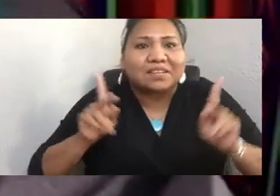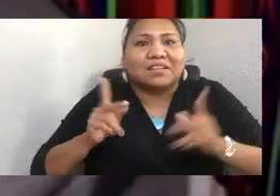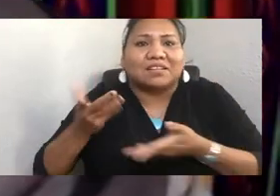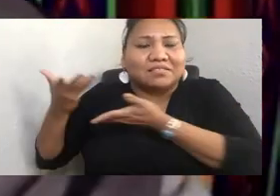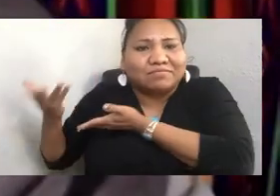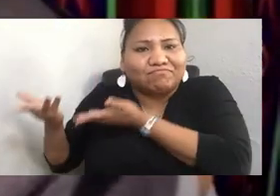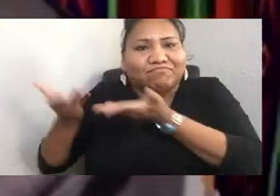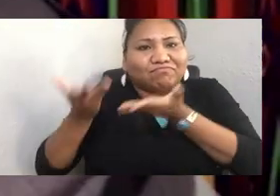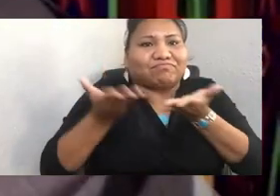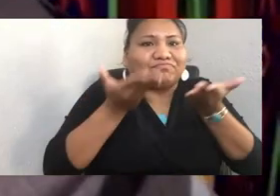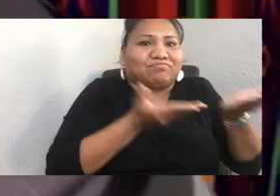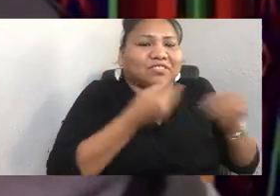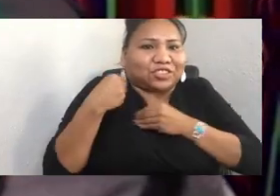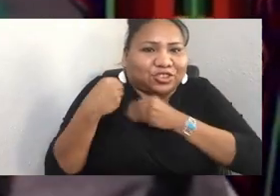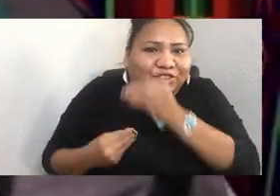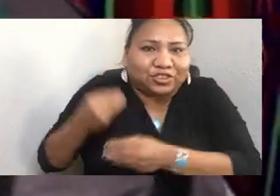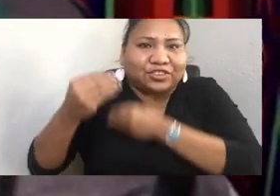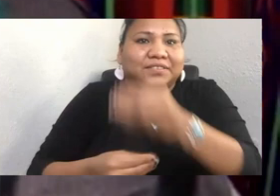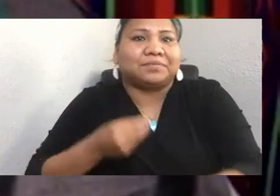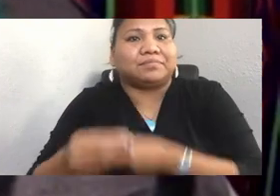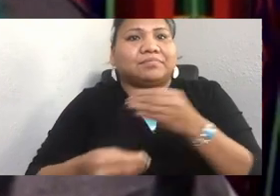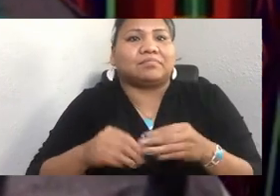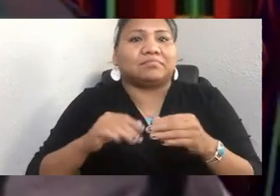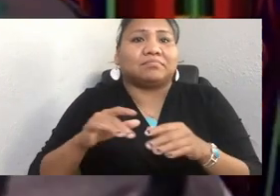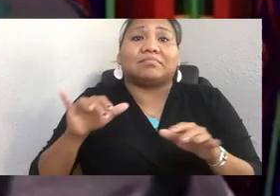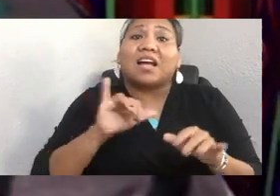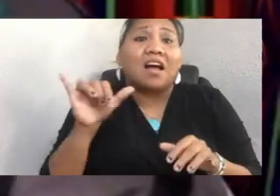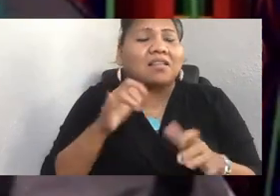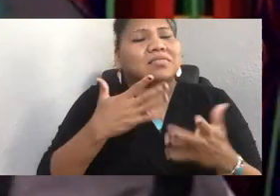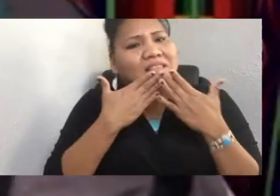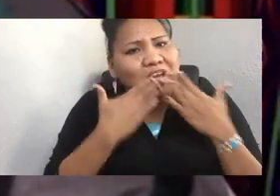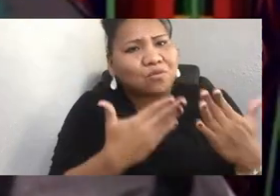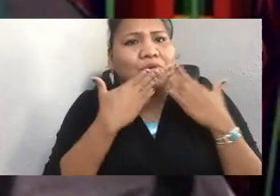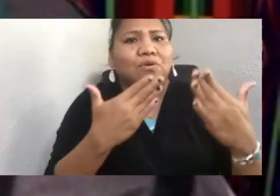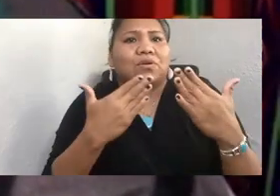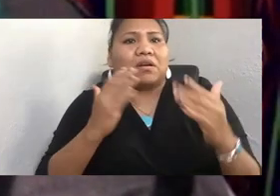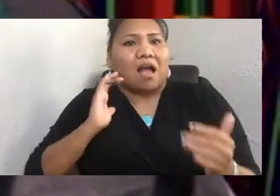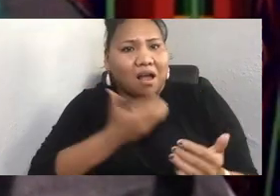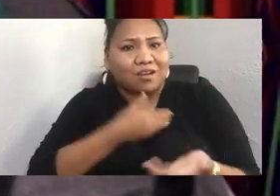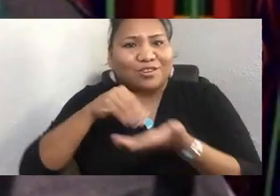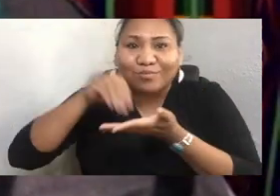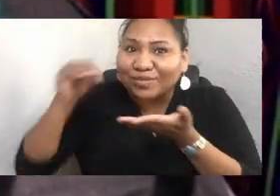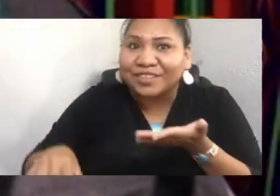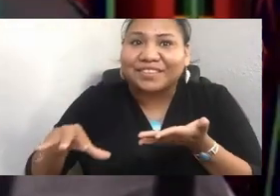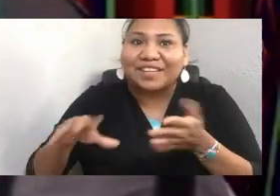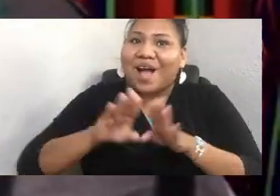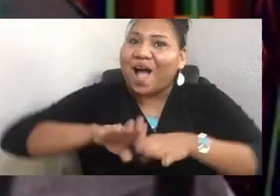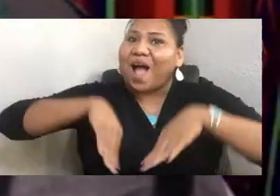We also want to say thank you to our students, who open this up with some good words about the meaning